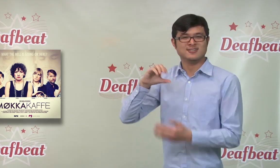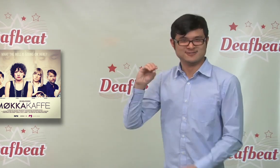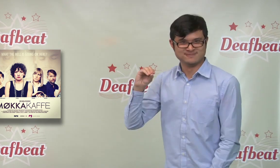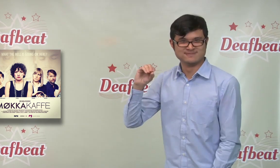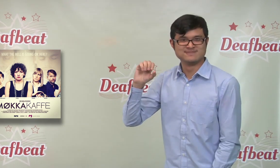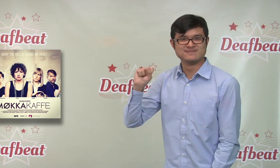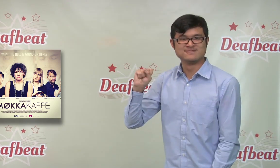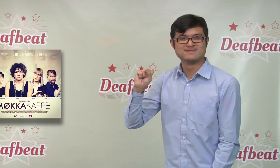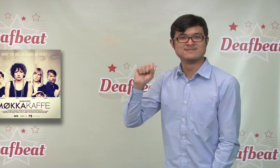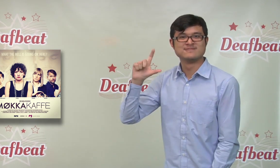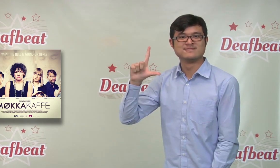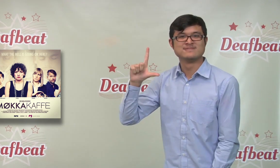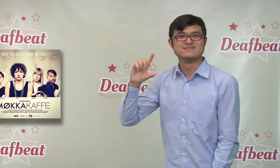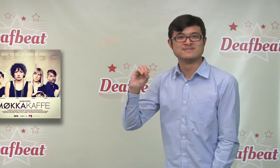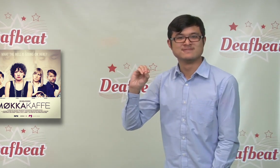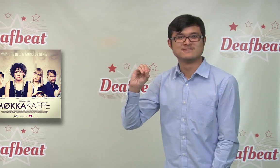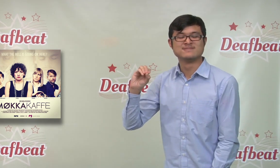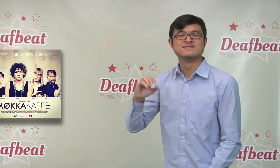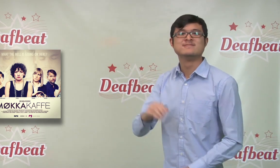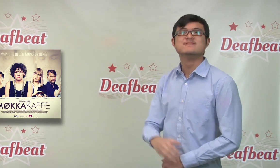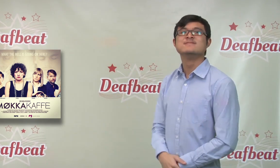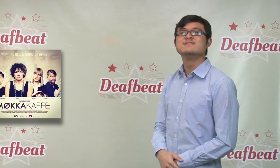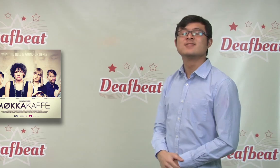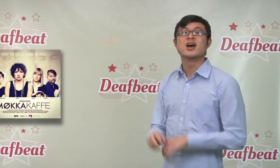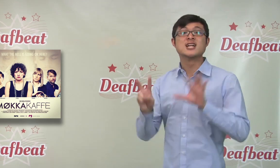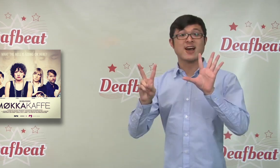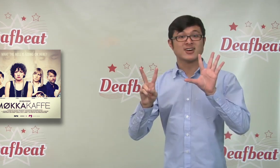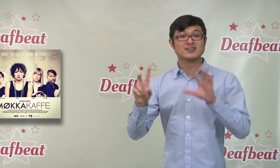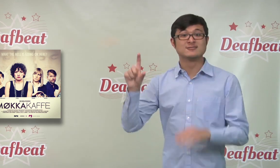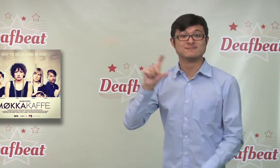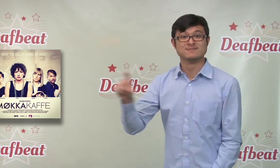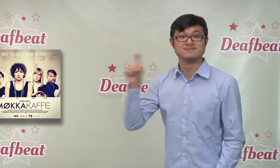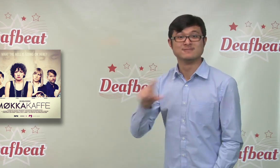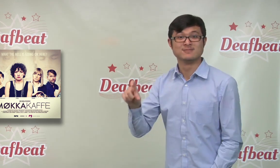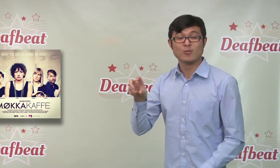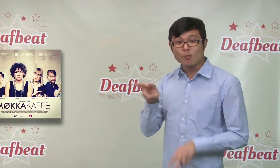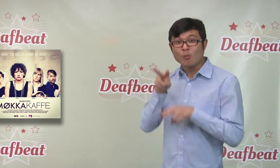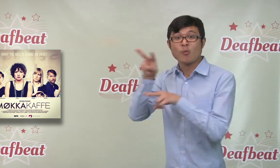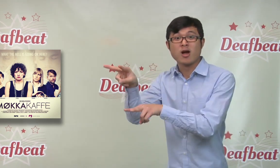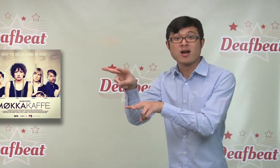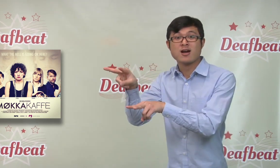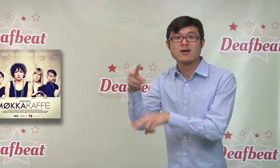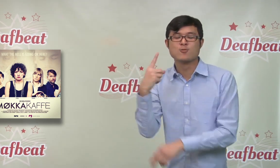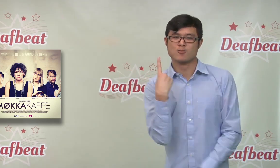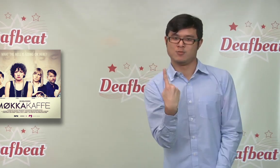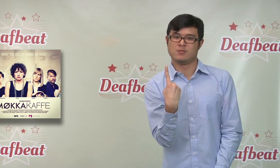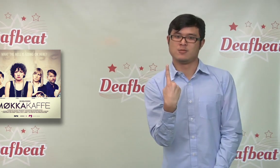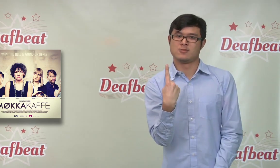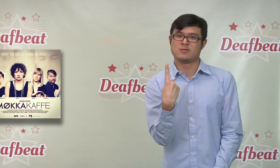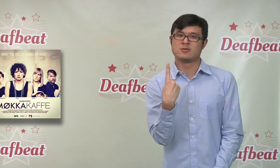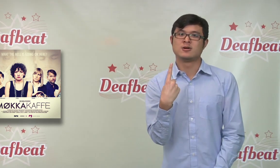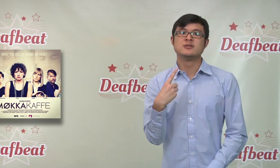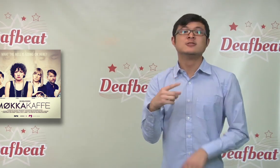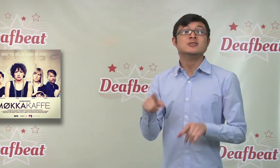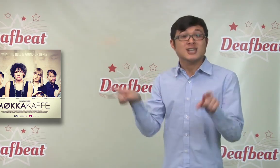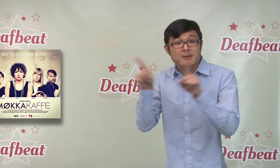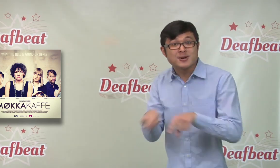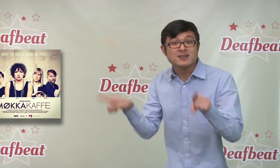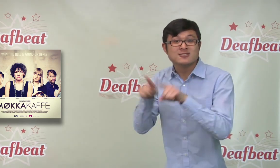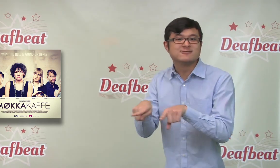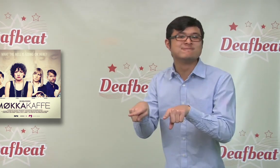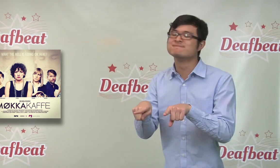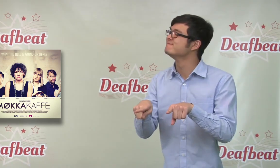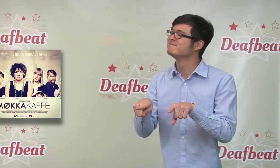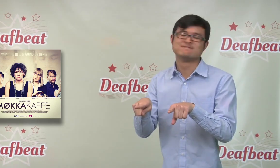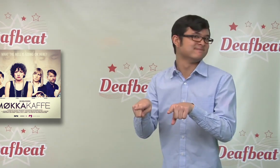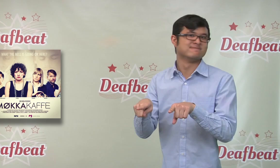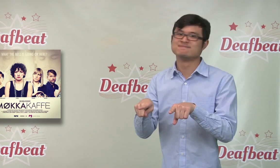they are not repeating showings now, keep an